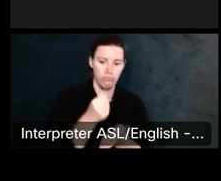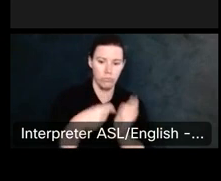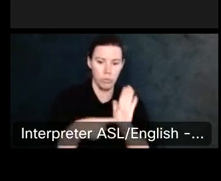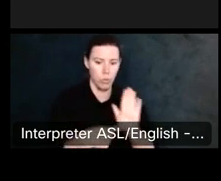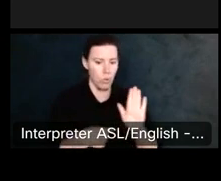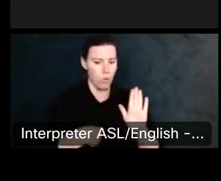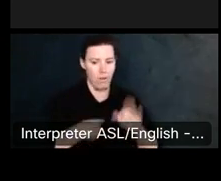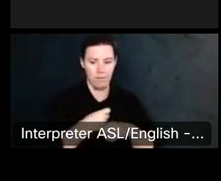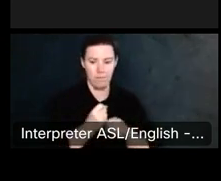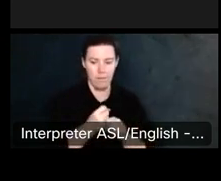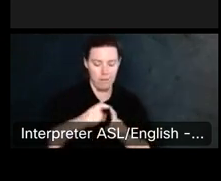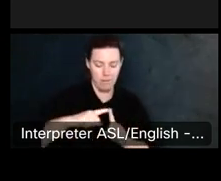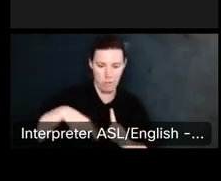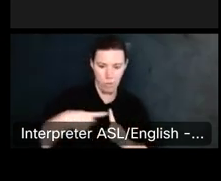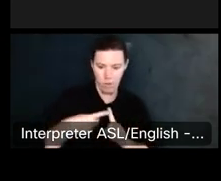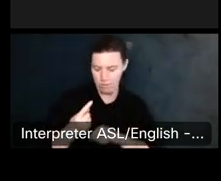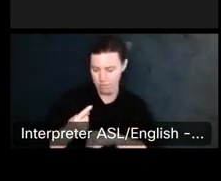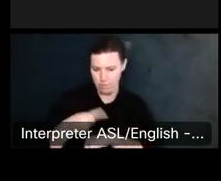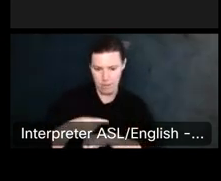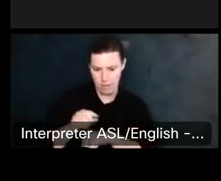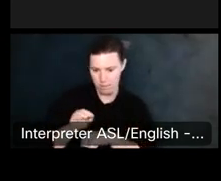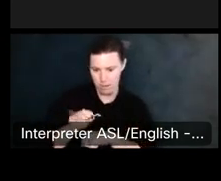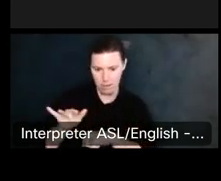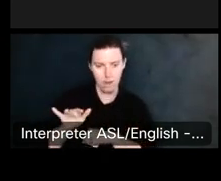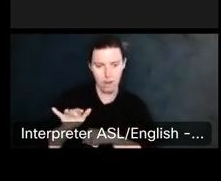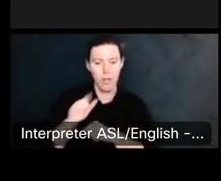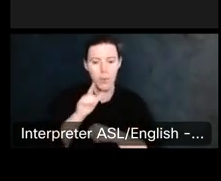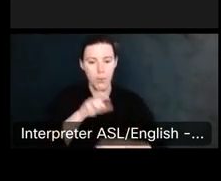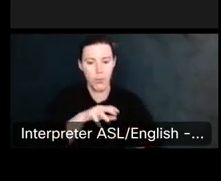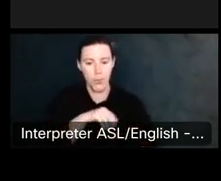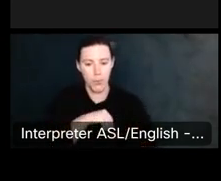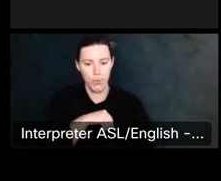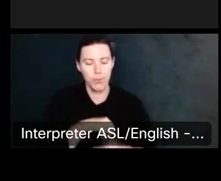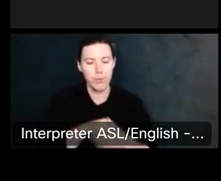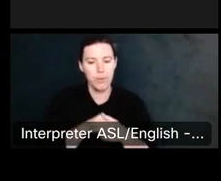So that if anybody wanted to come to you and say, hey, I really want to, you know.